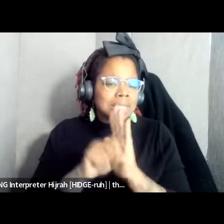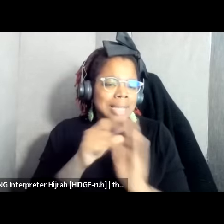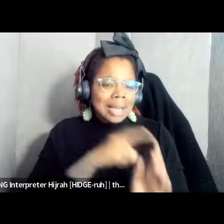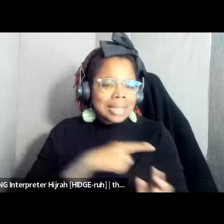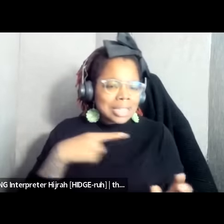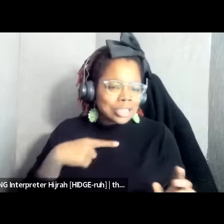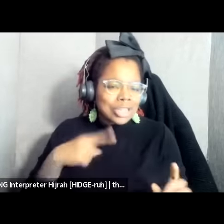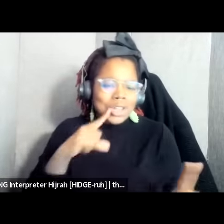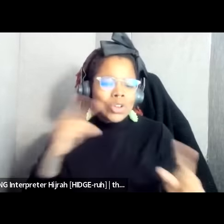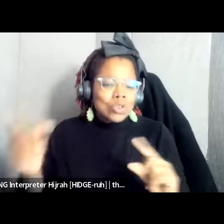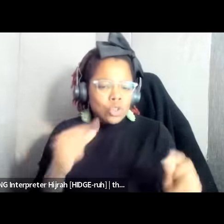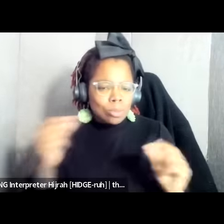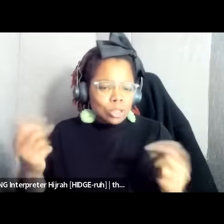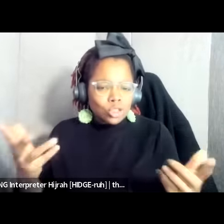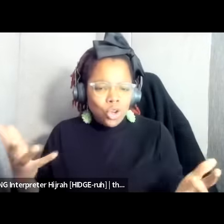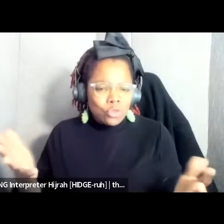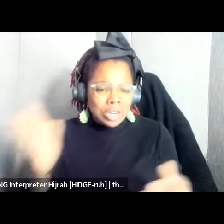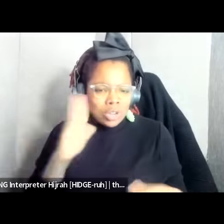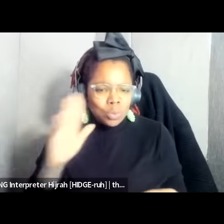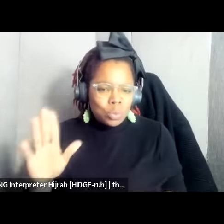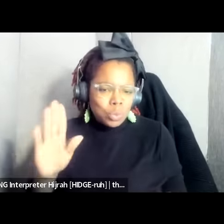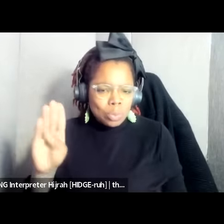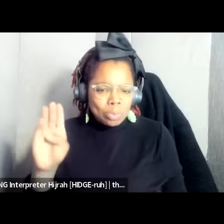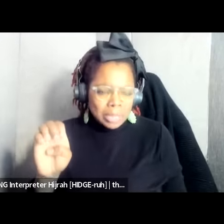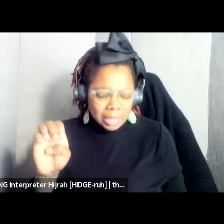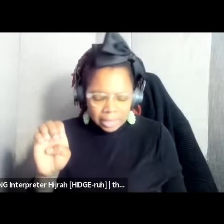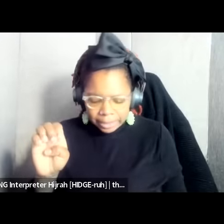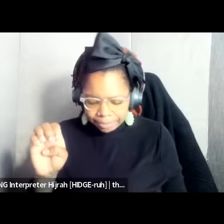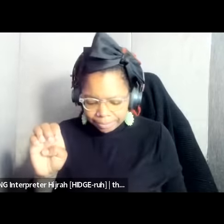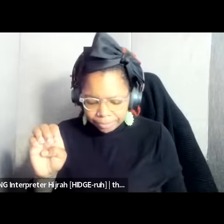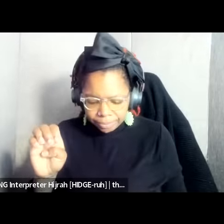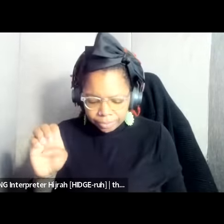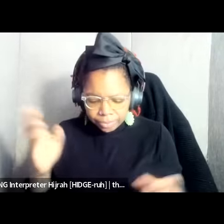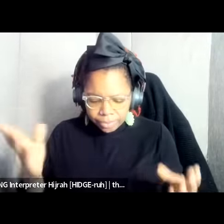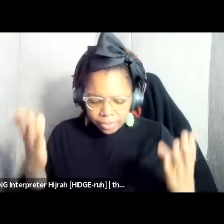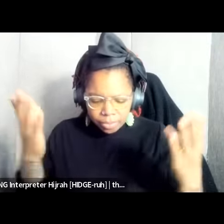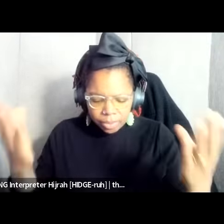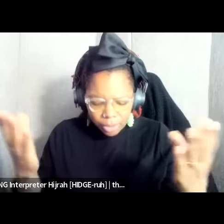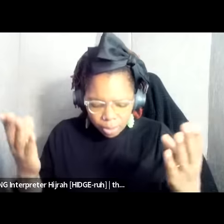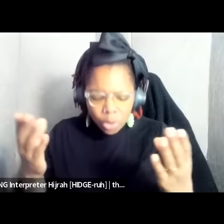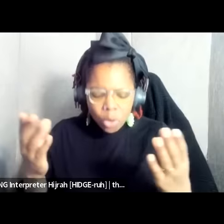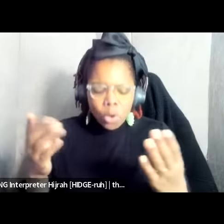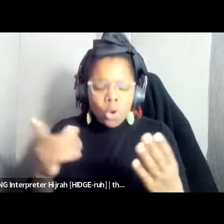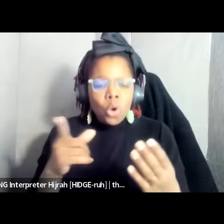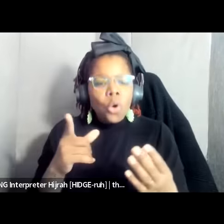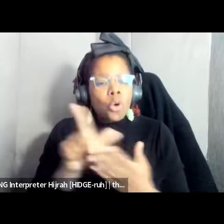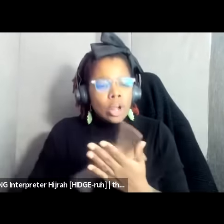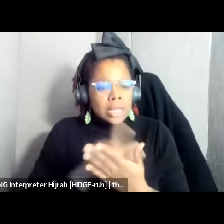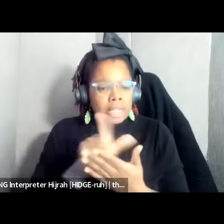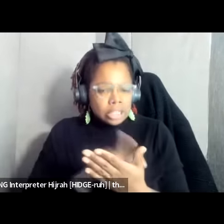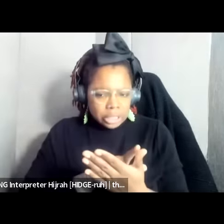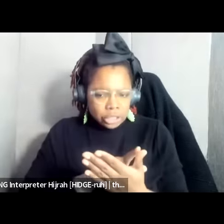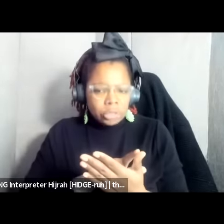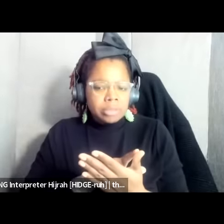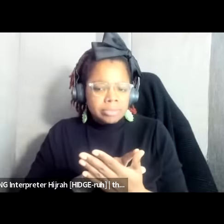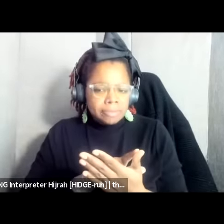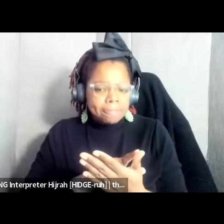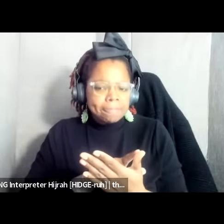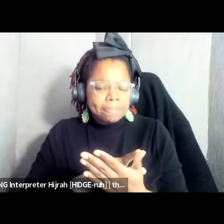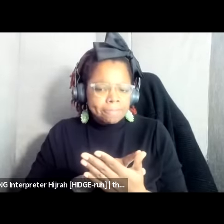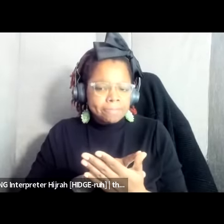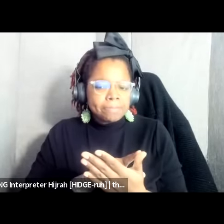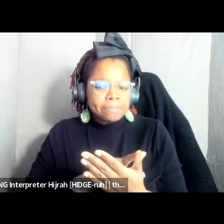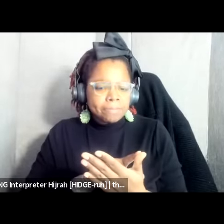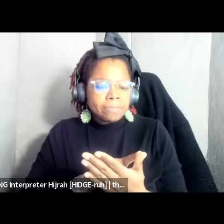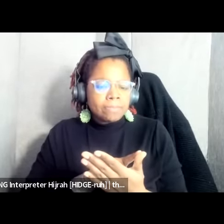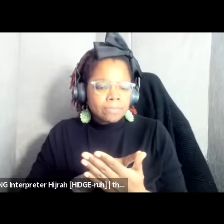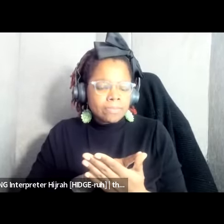already going to be um uh proposed legislation that will um that will essentially abolish